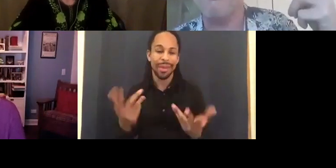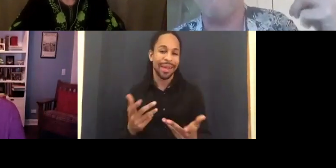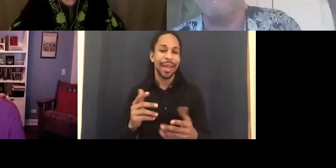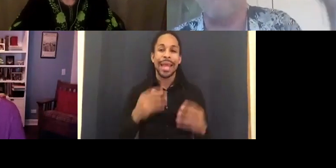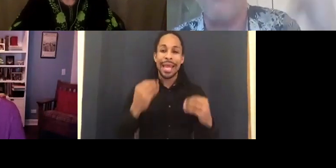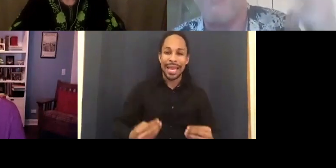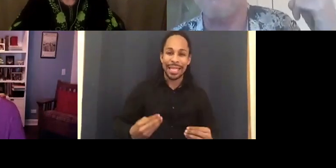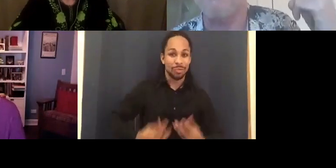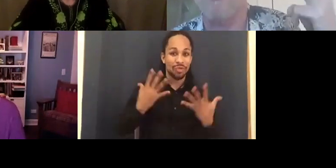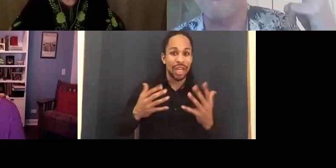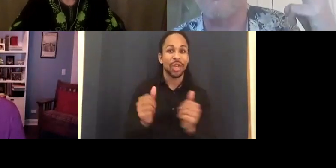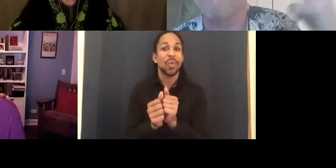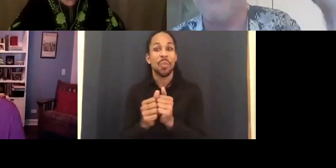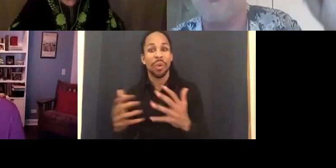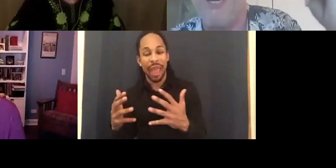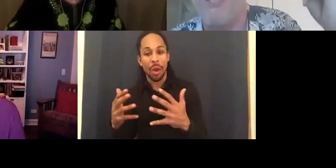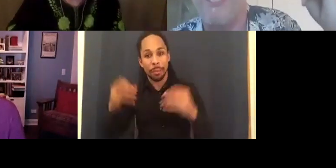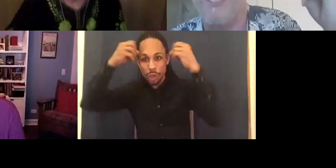is merely aspiration. MAT FRASER: Oh!